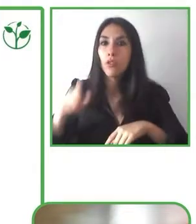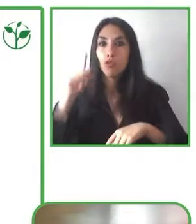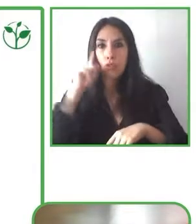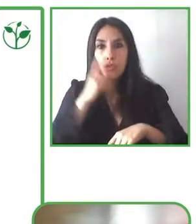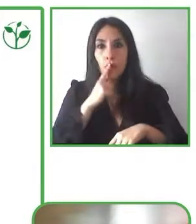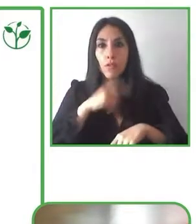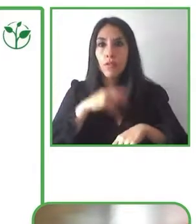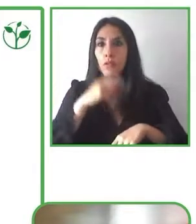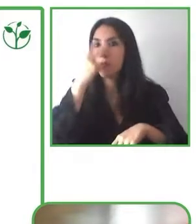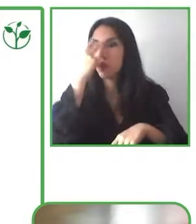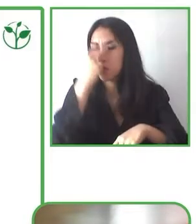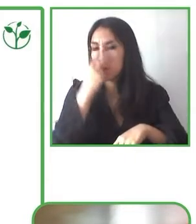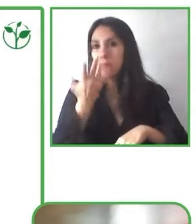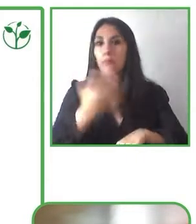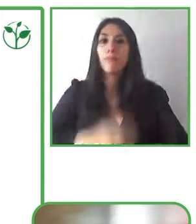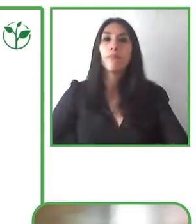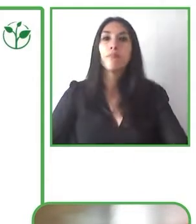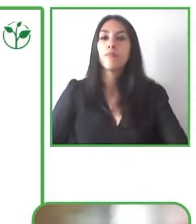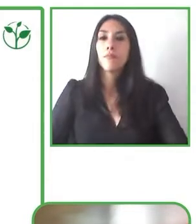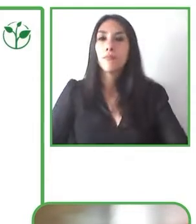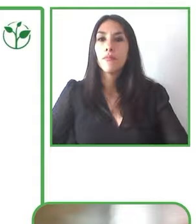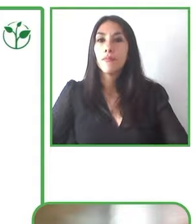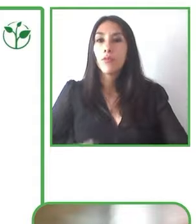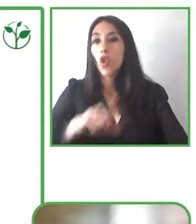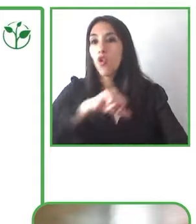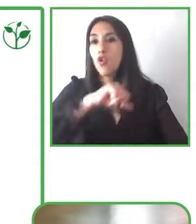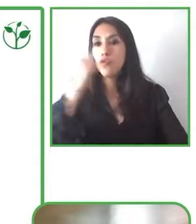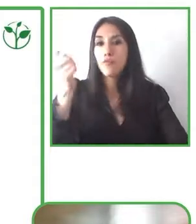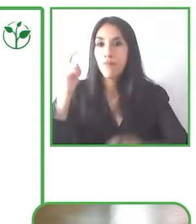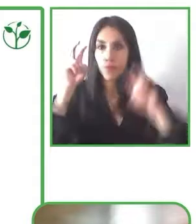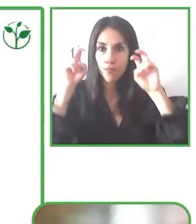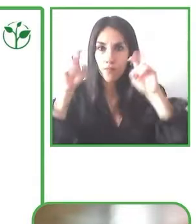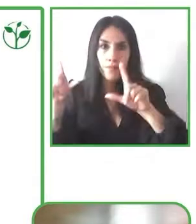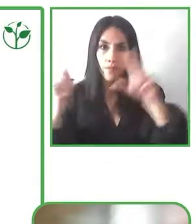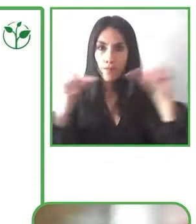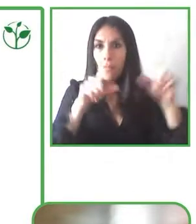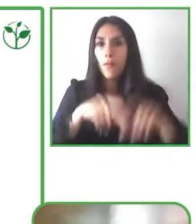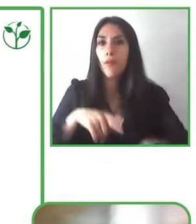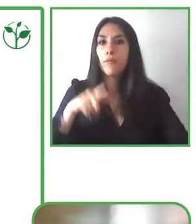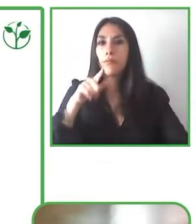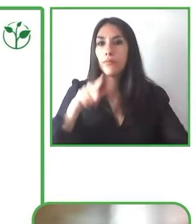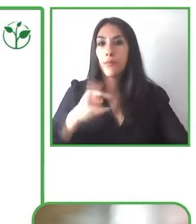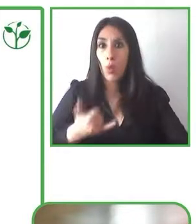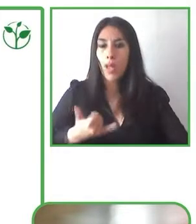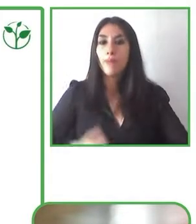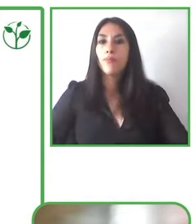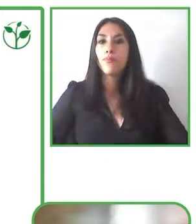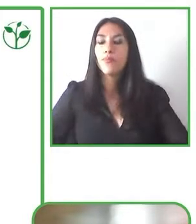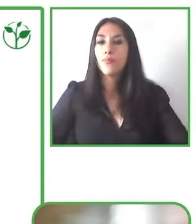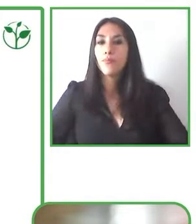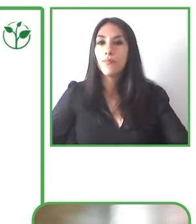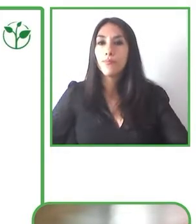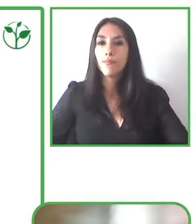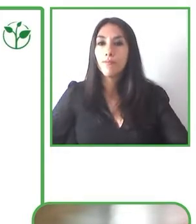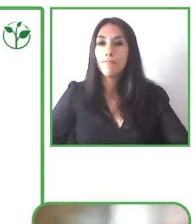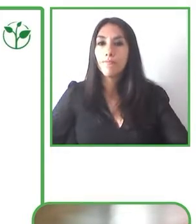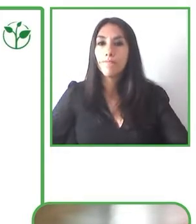In the next slide we can see the parallel activities that we carry out during the biennale.